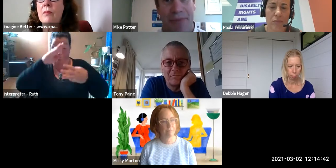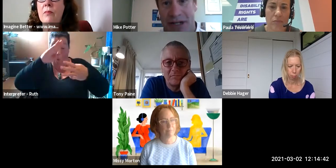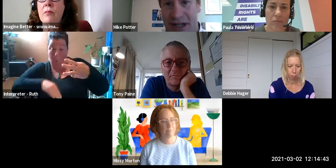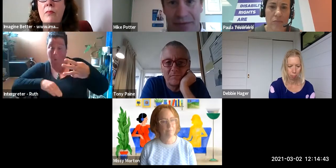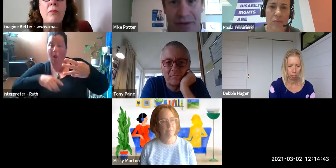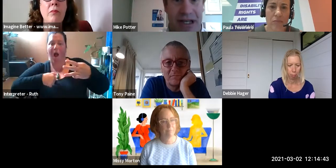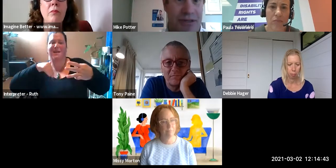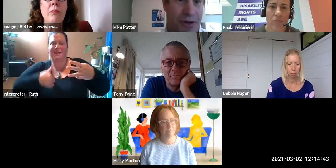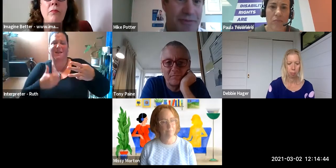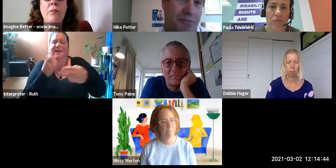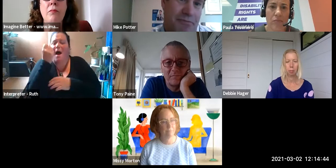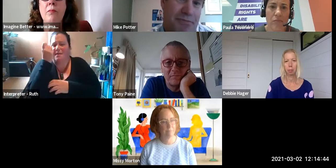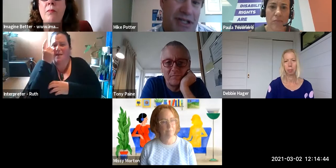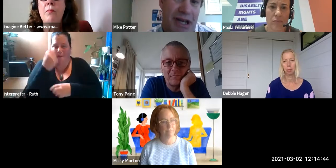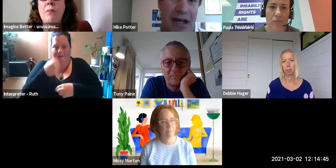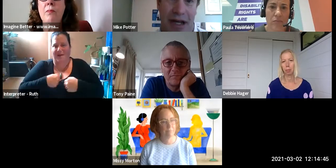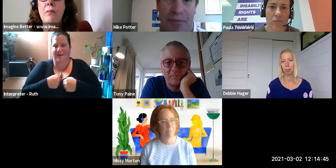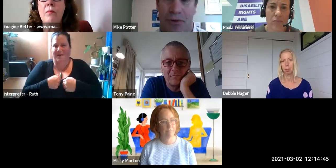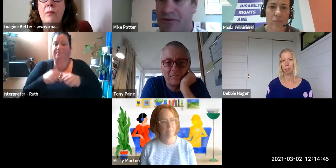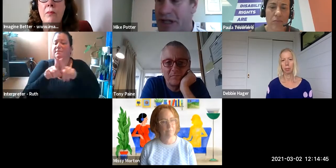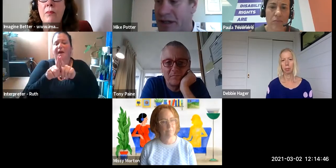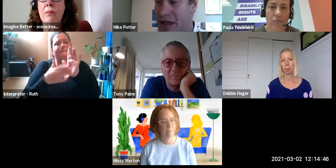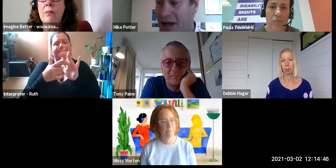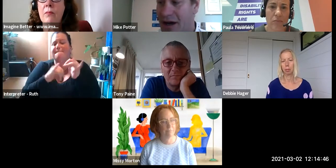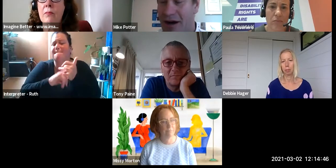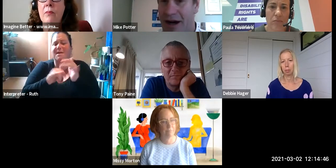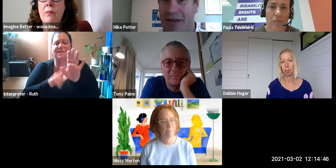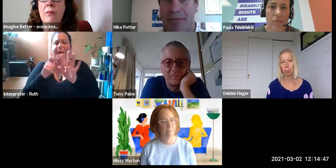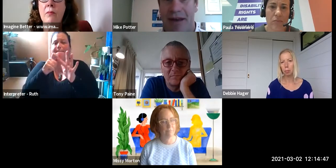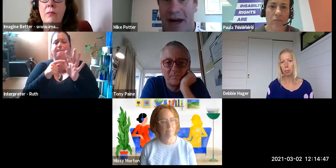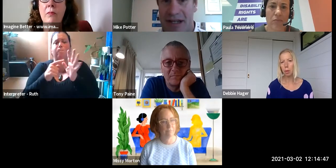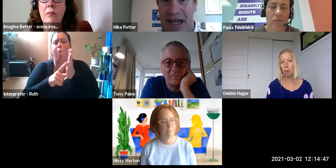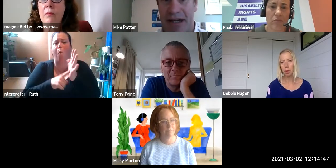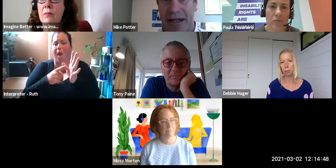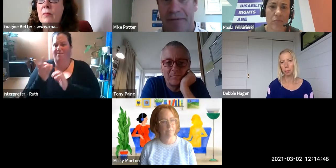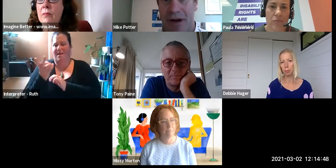and - much the same as what Missy and Paula have said - I need them to have understanding.